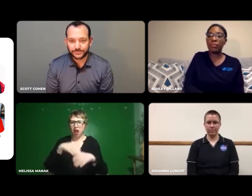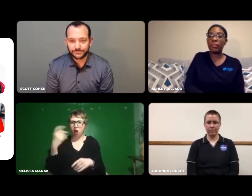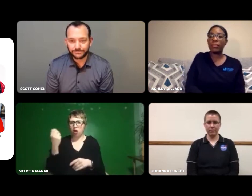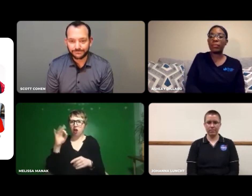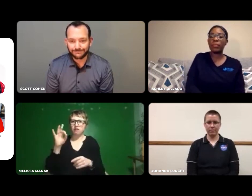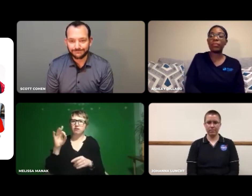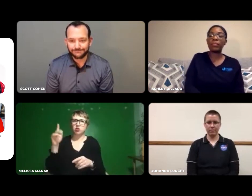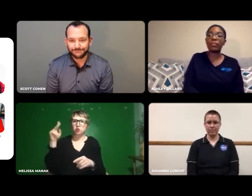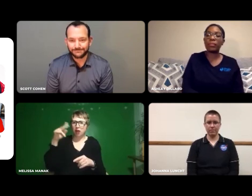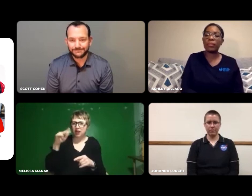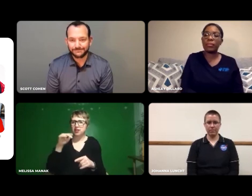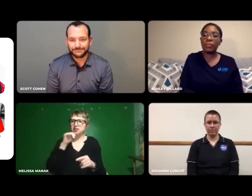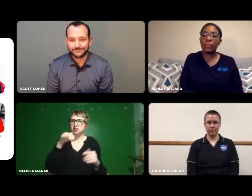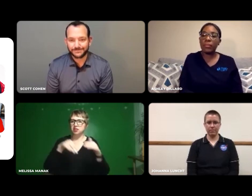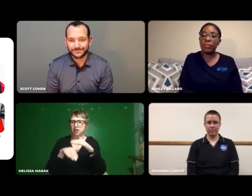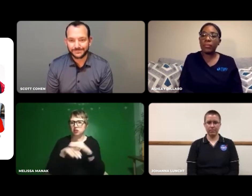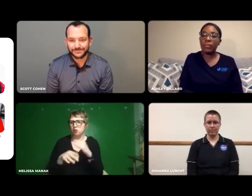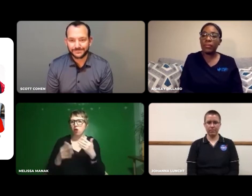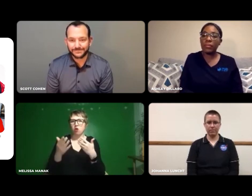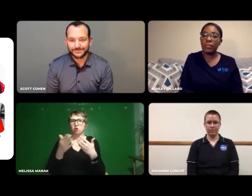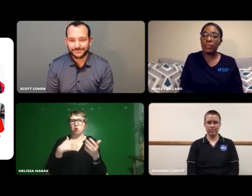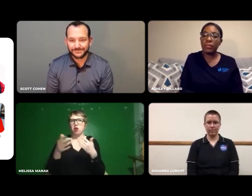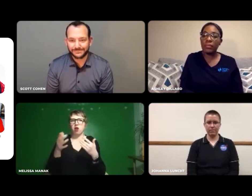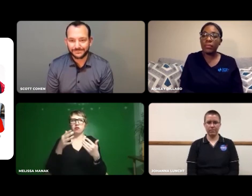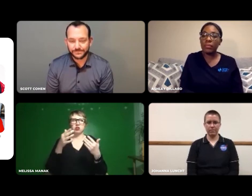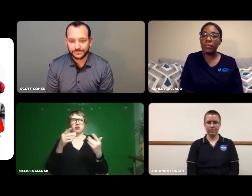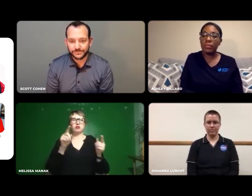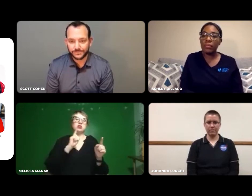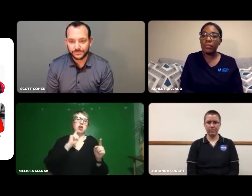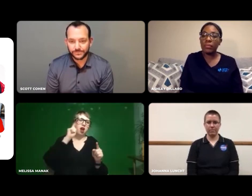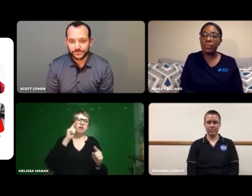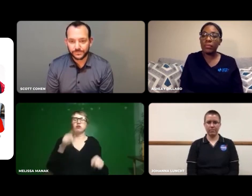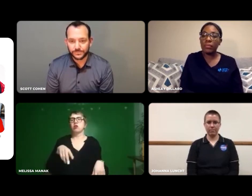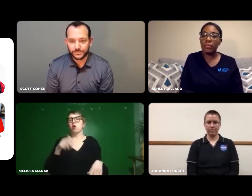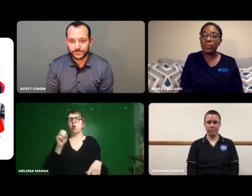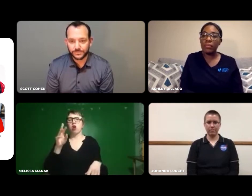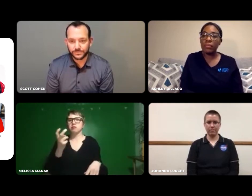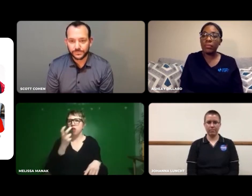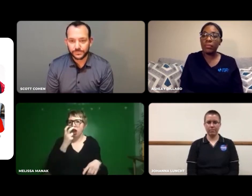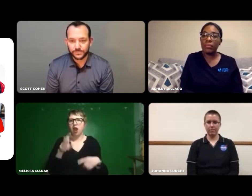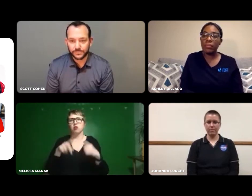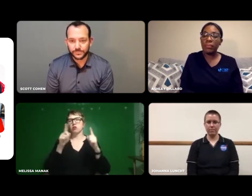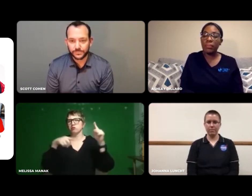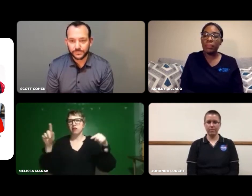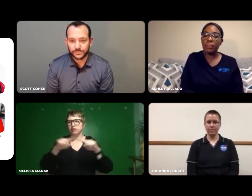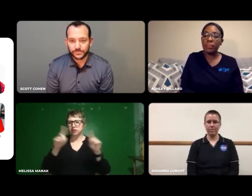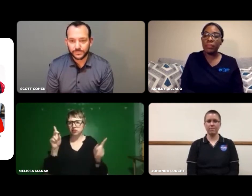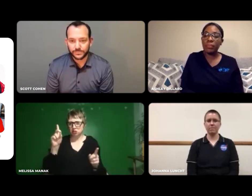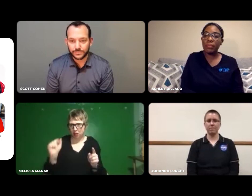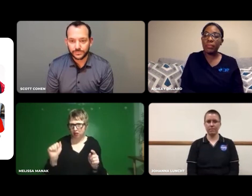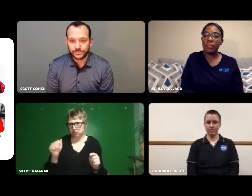that have to do with flights are accessible to deaf people, blind people, and any person with a disability.